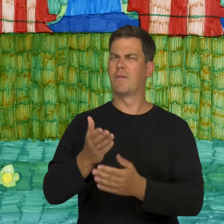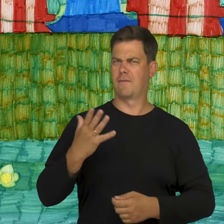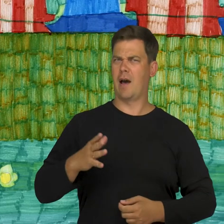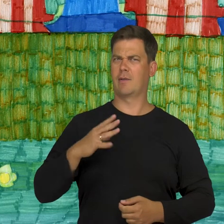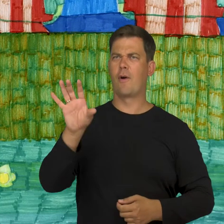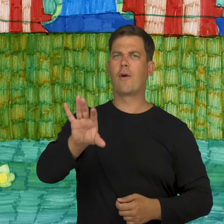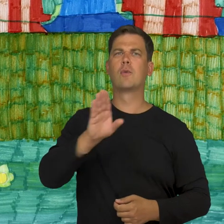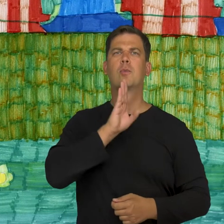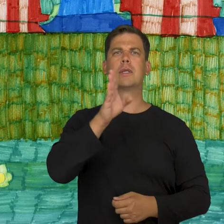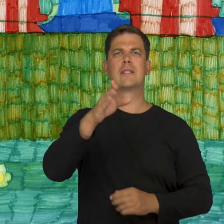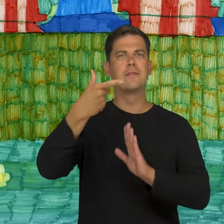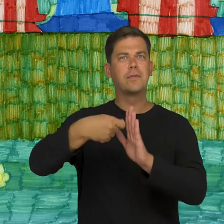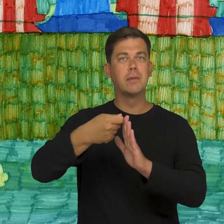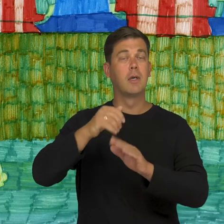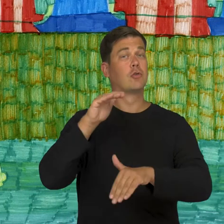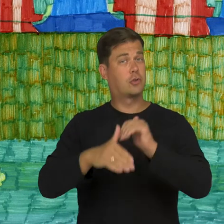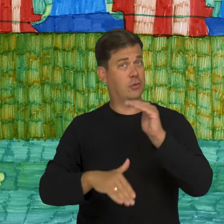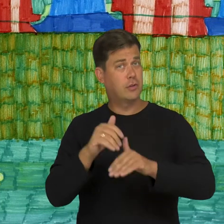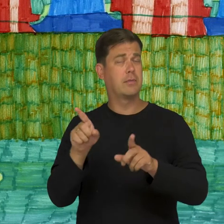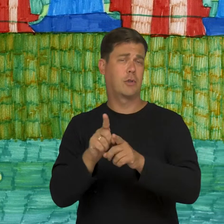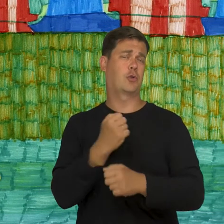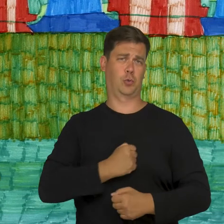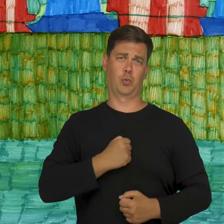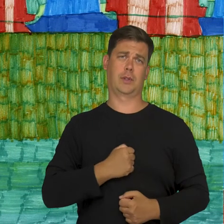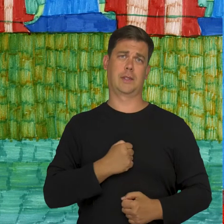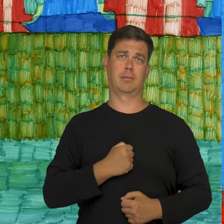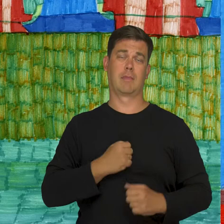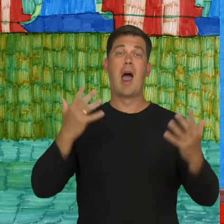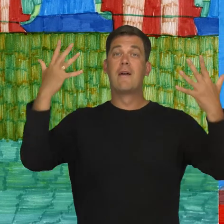I encourage watching American films, feel-good and sad.